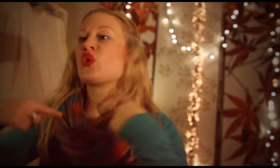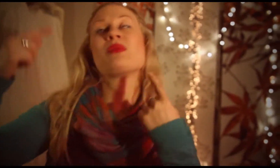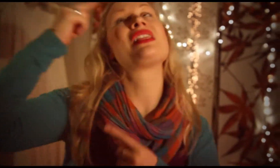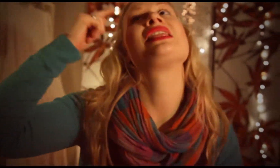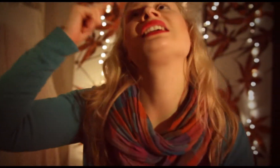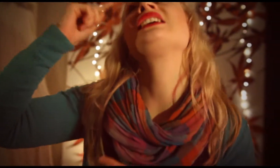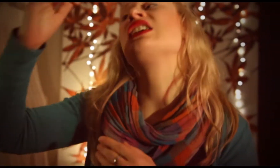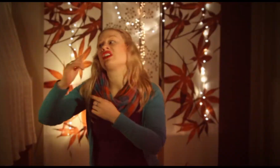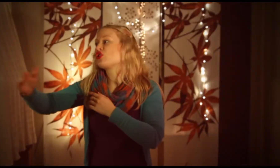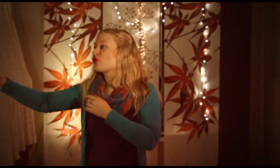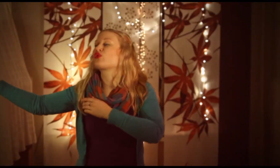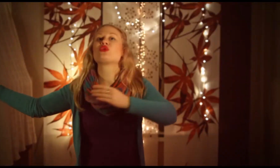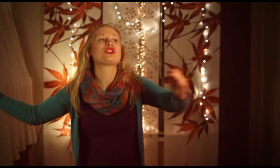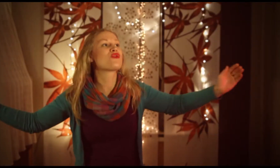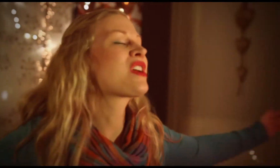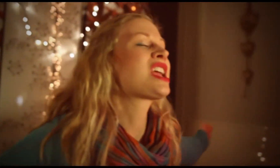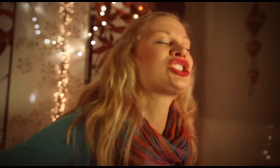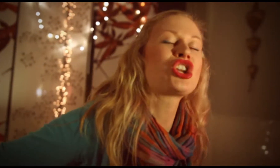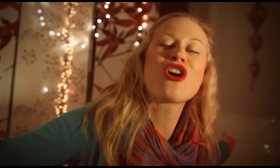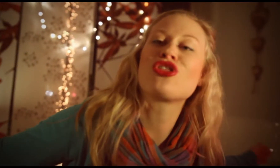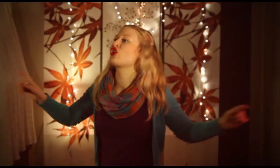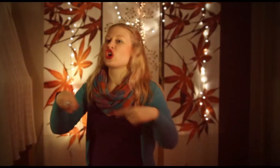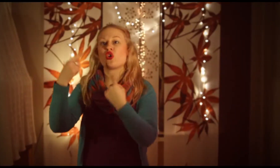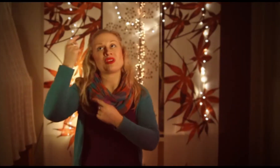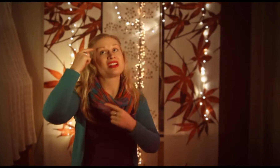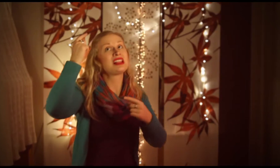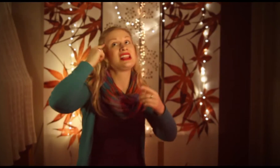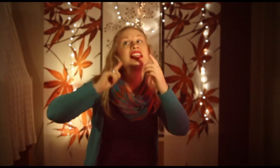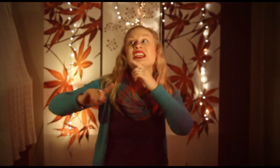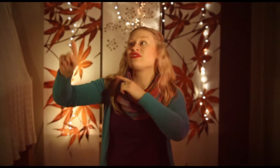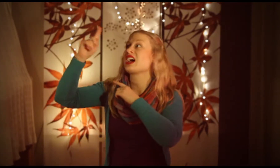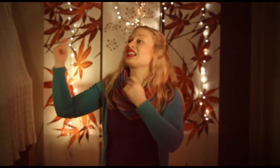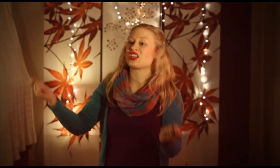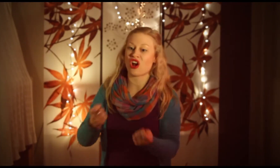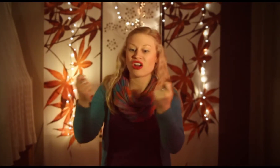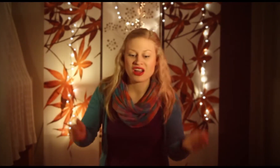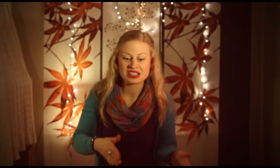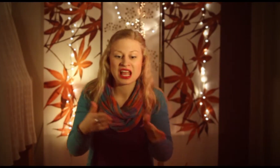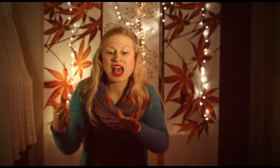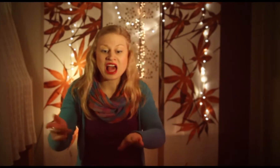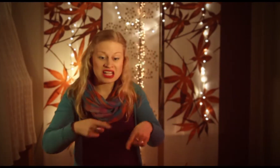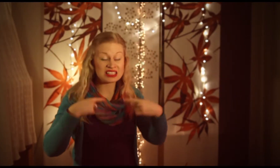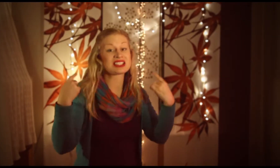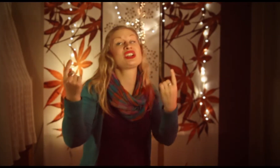We believe in the crucifixion, we believe that He conquered death,